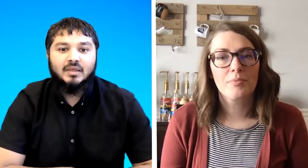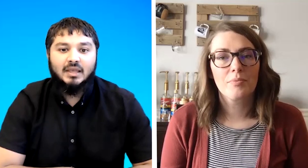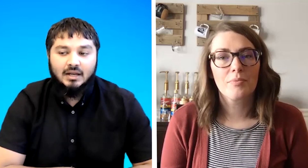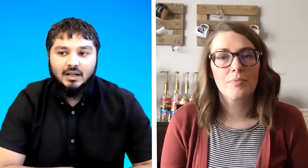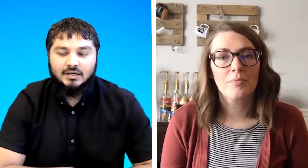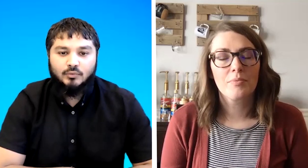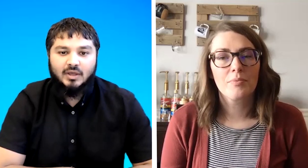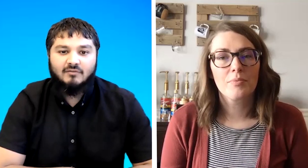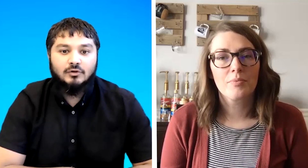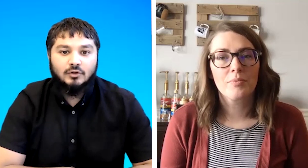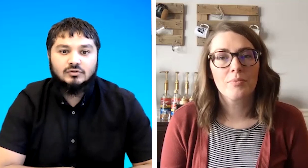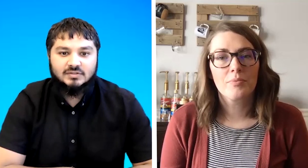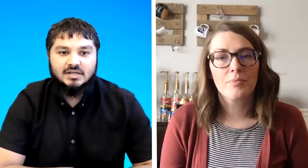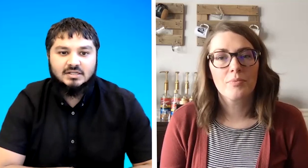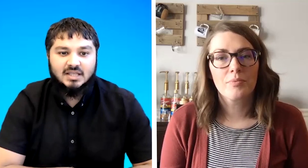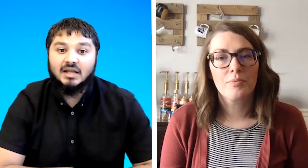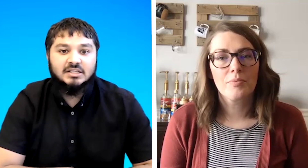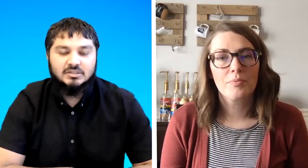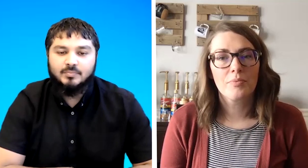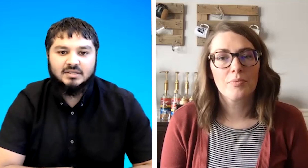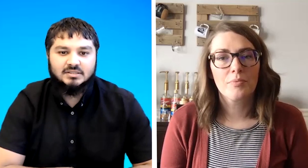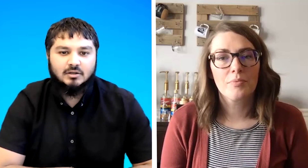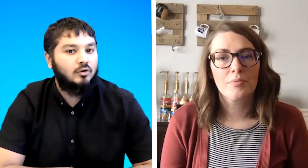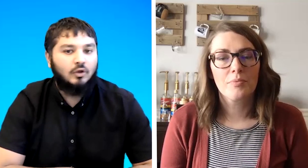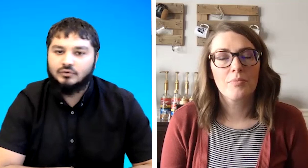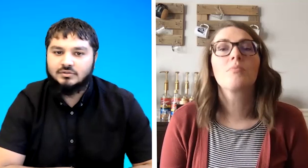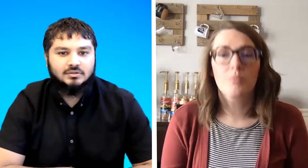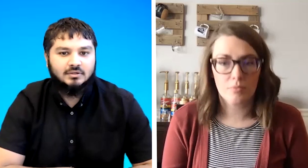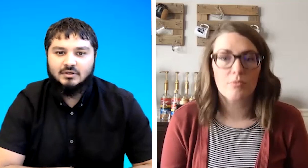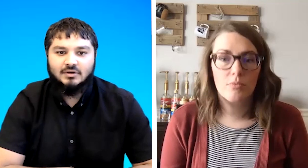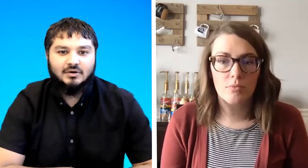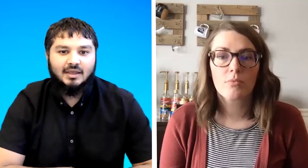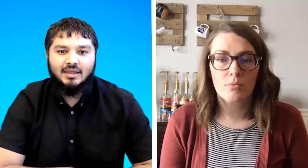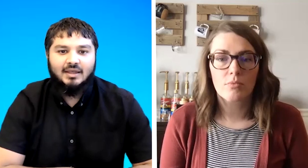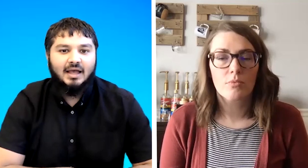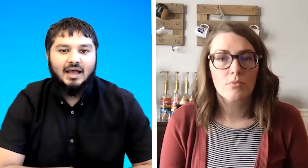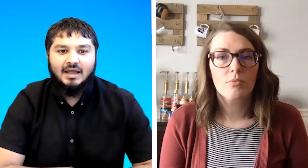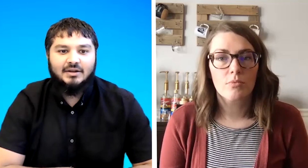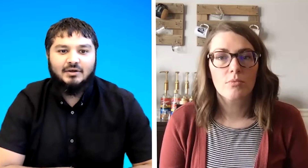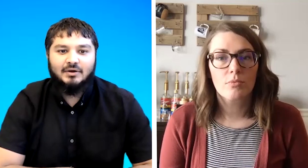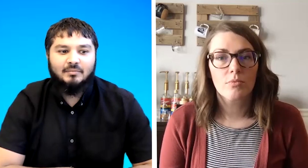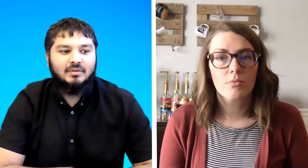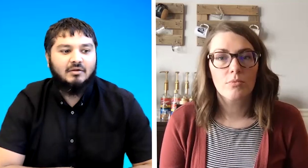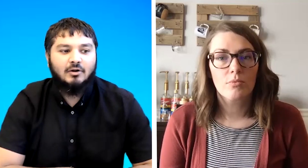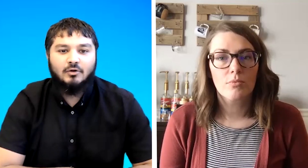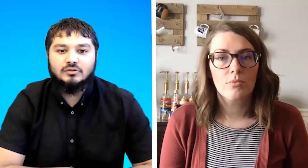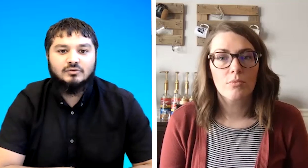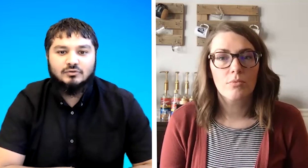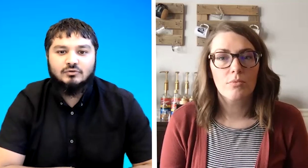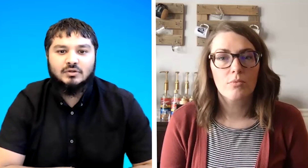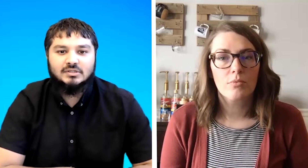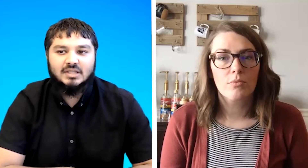in london we have lots of centers that teach bsn lots okay and um there are lots of students that